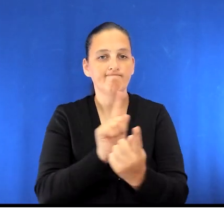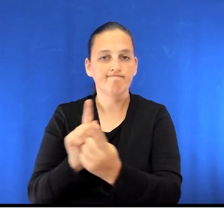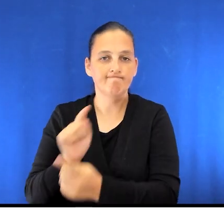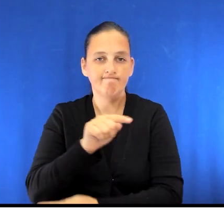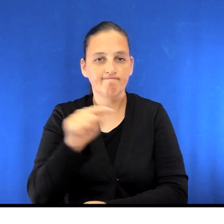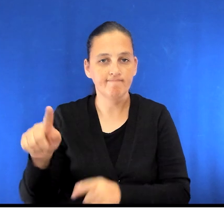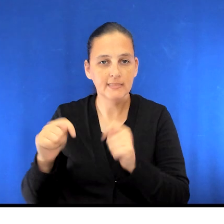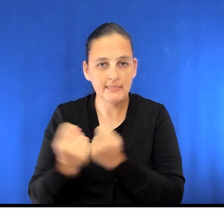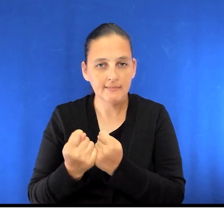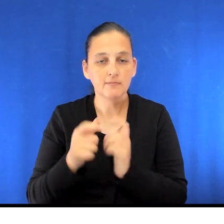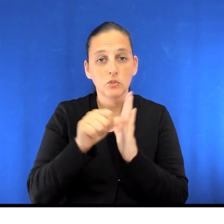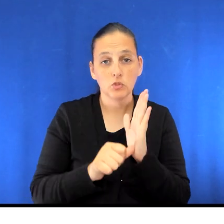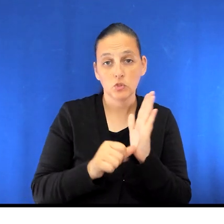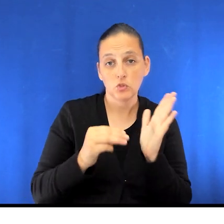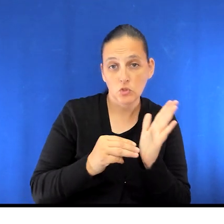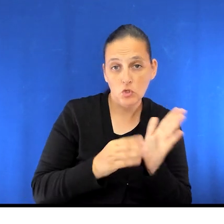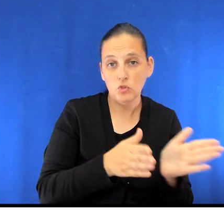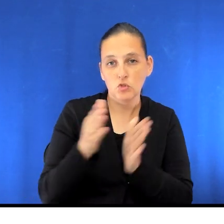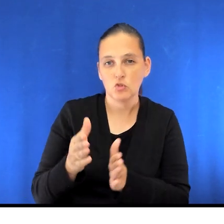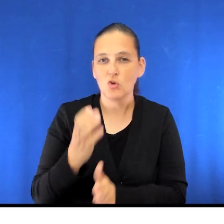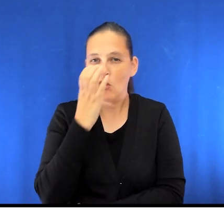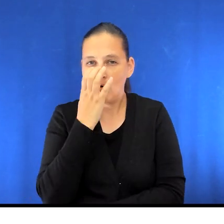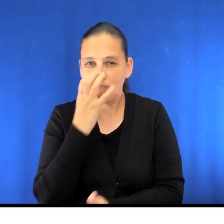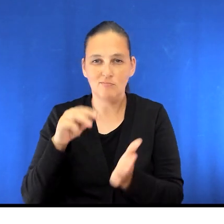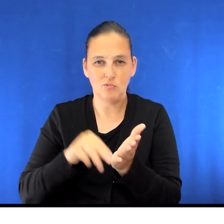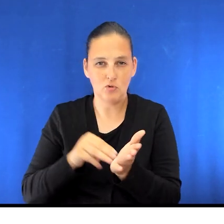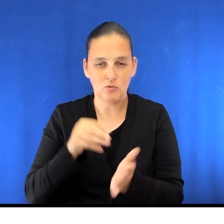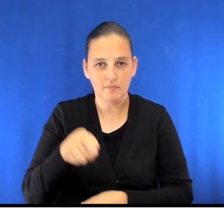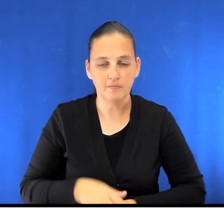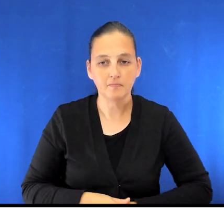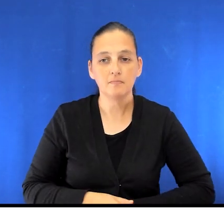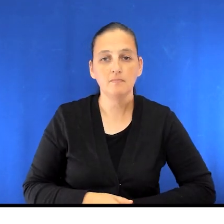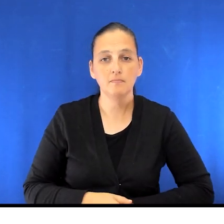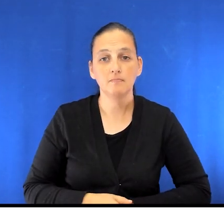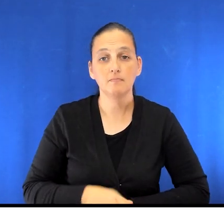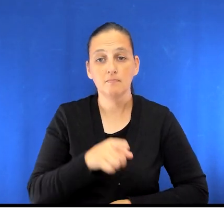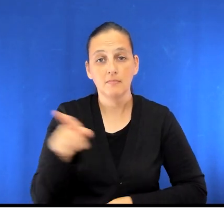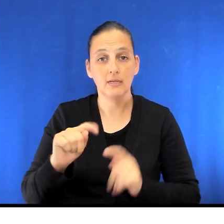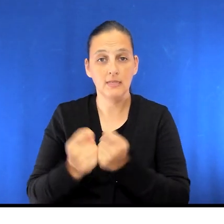including your surgeon and cardiac anesthesiologist. Your team will connect you to monitors and an IV